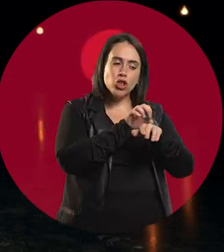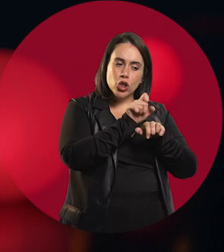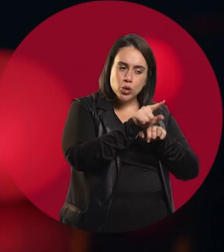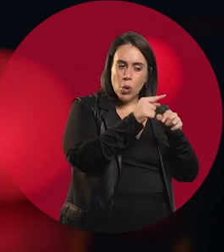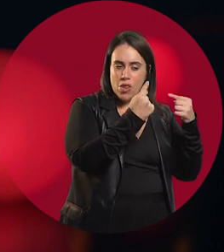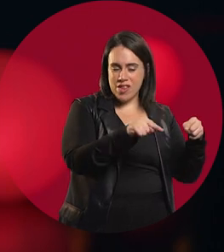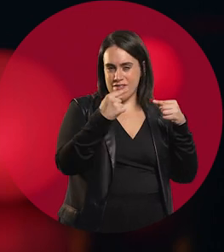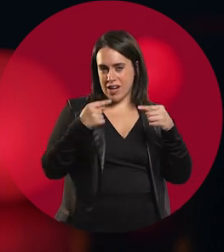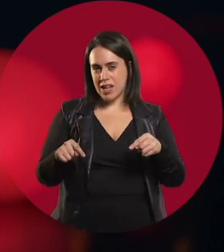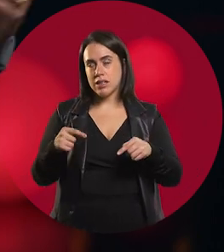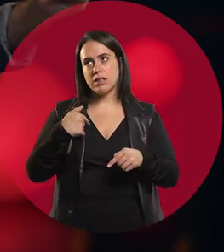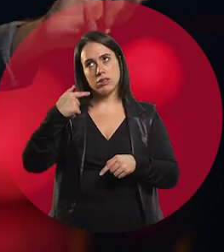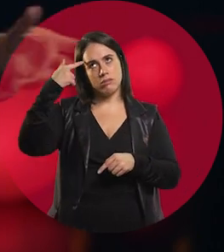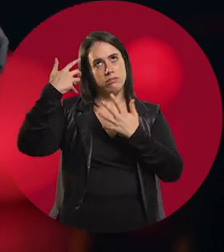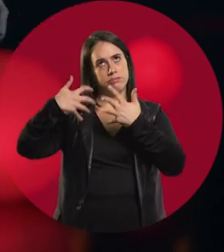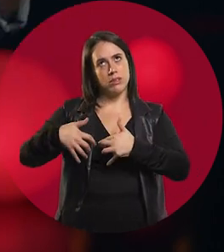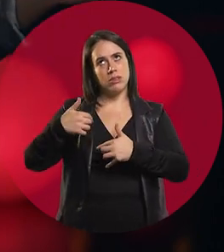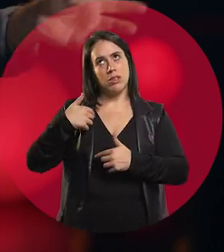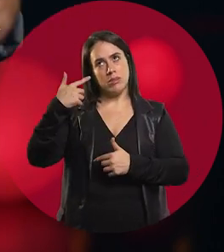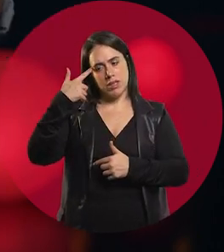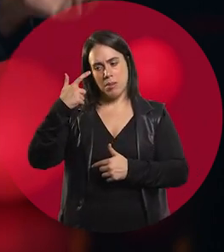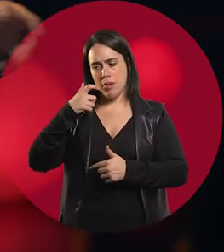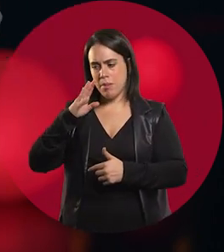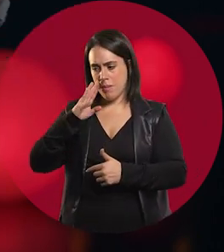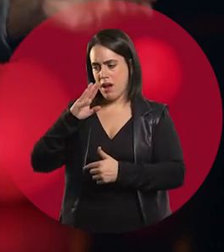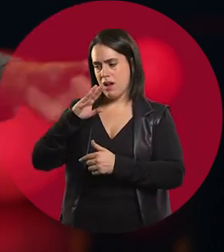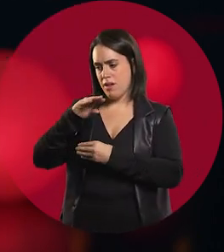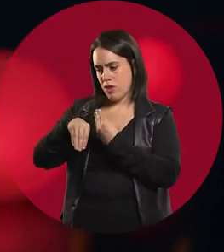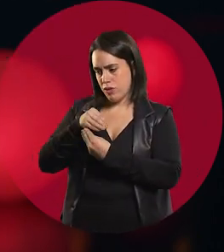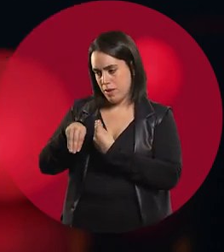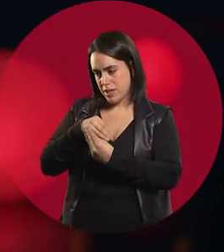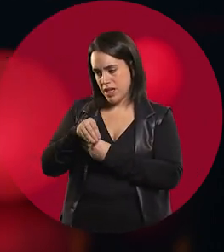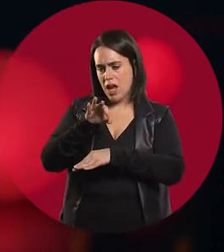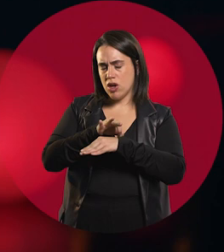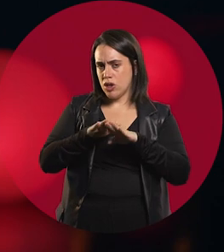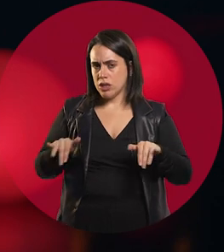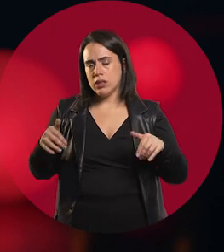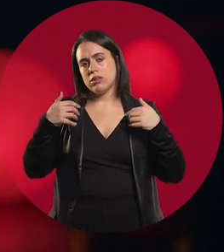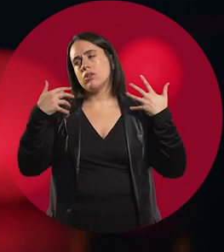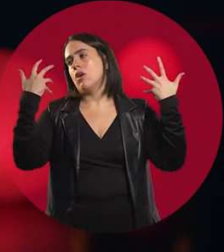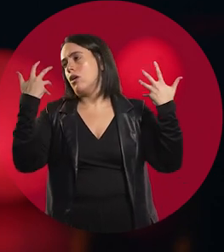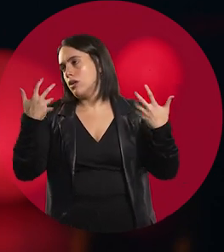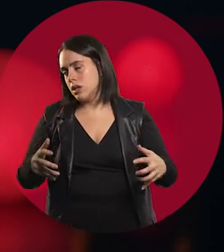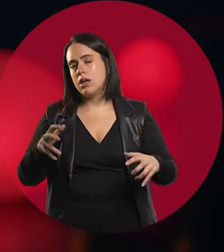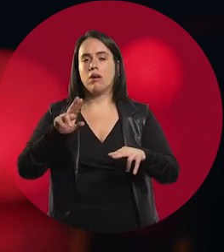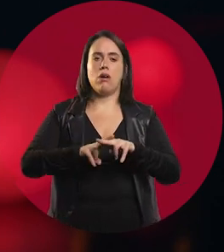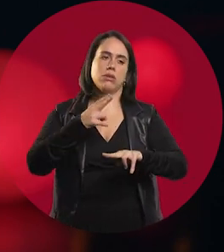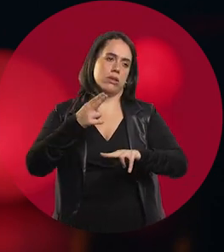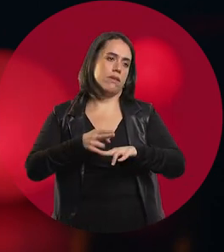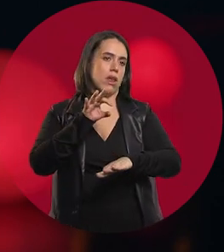And, obviously, I said: "My family, my parents are pediatricians, my aunt is a pediatrician, I'm going to get rid of Pediatrics quickly, so I